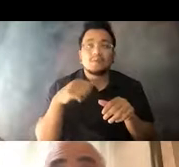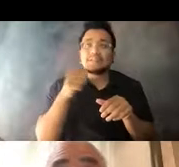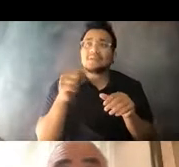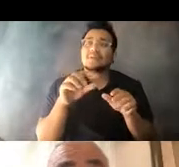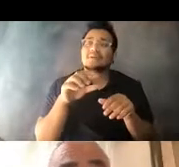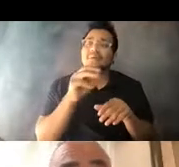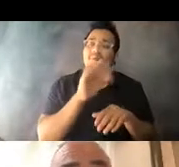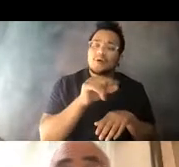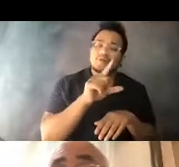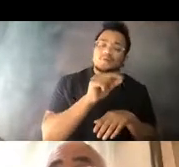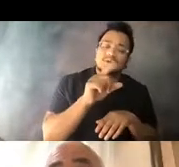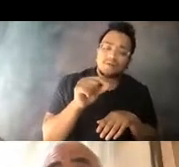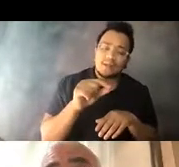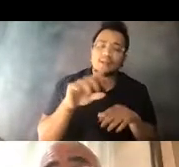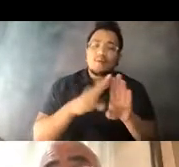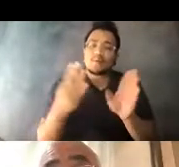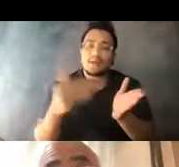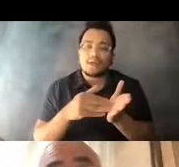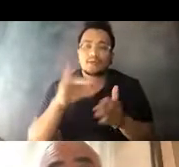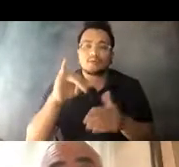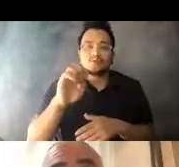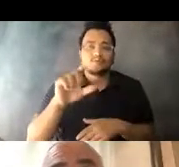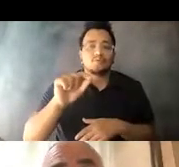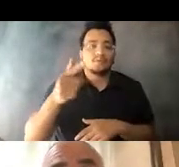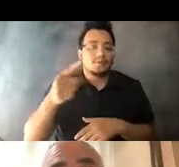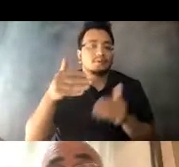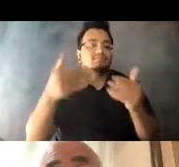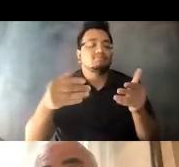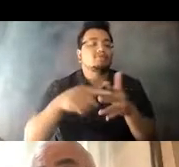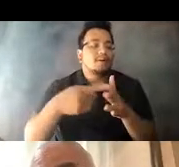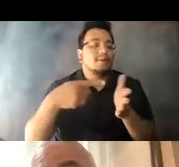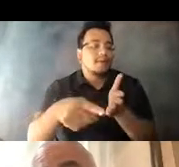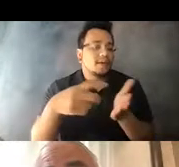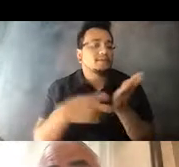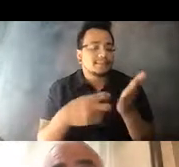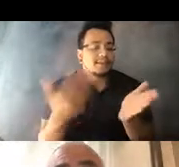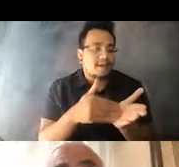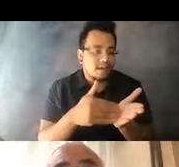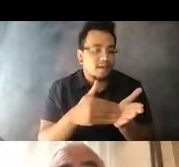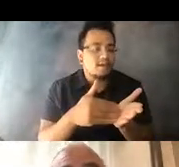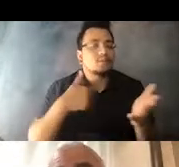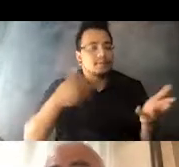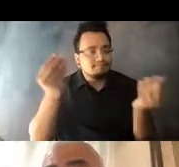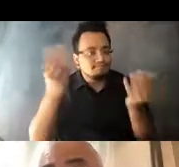14:38:47 Needless to say, we noticed that and communicated that well in advance of the